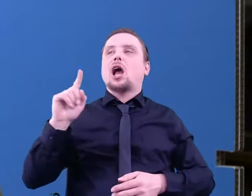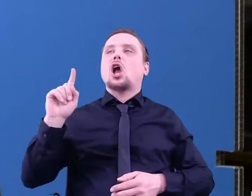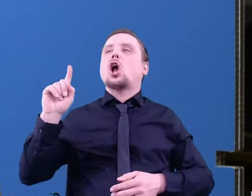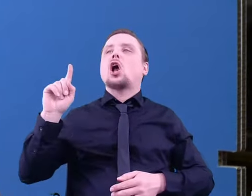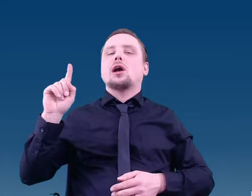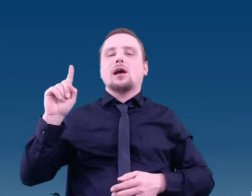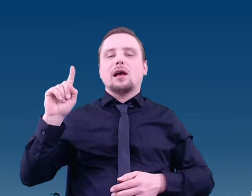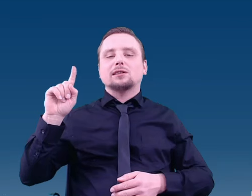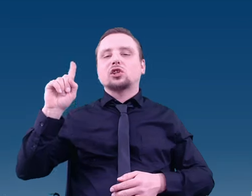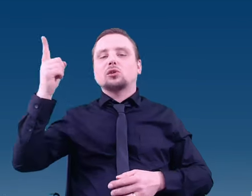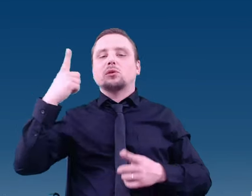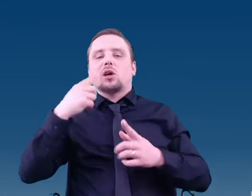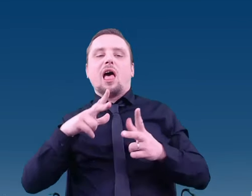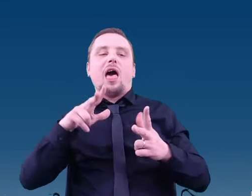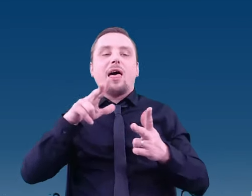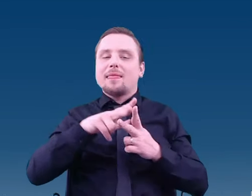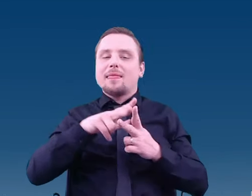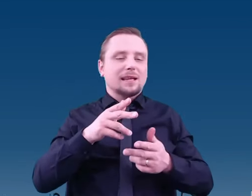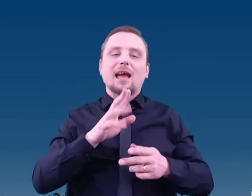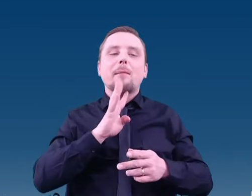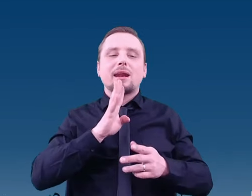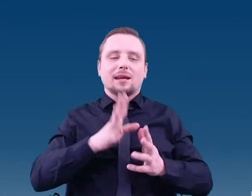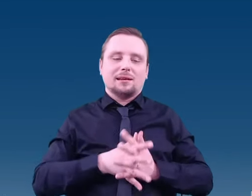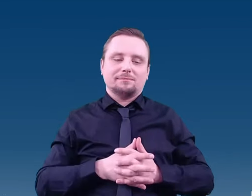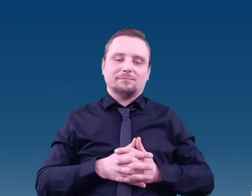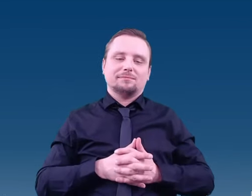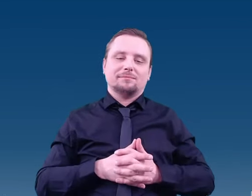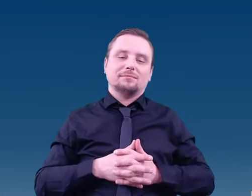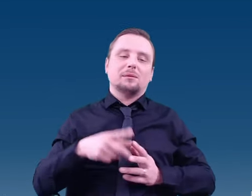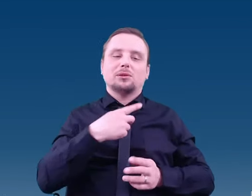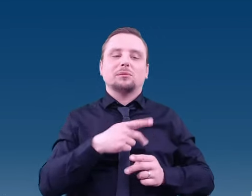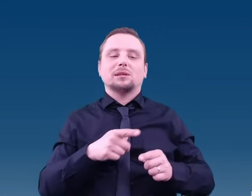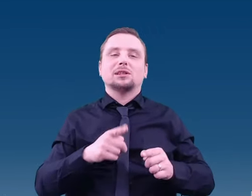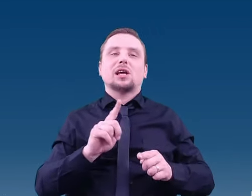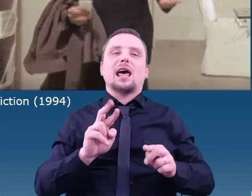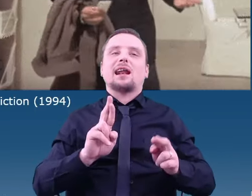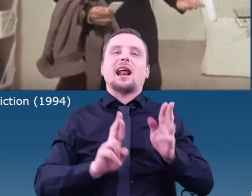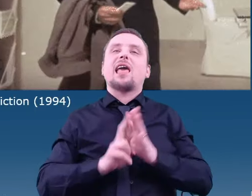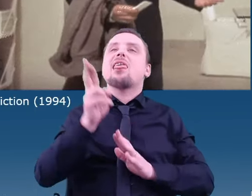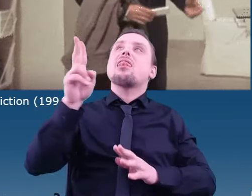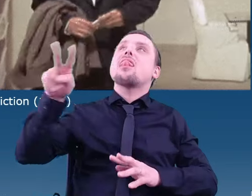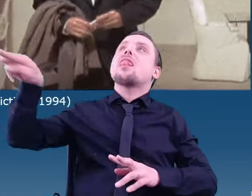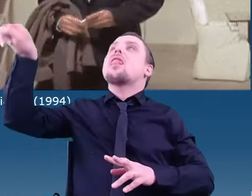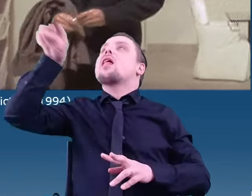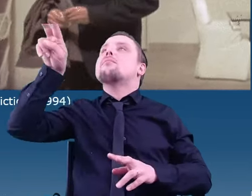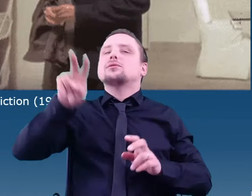For other alien invasions, we can become an armchair traveler. A fundamental problem arises, however, where we should go.